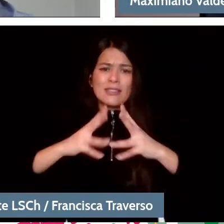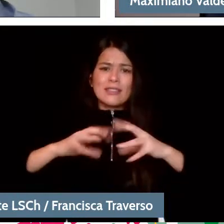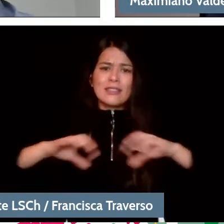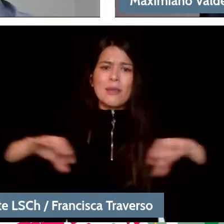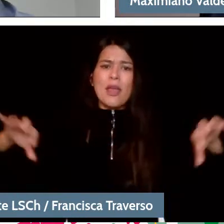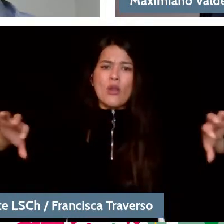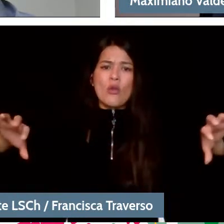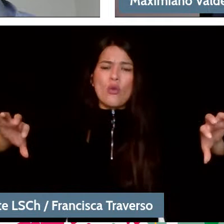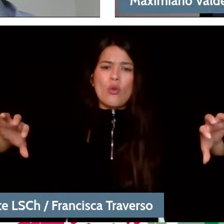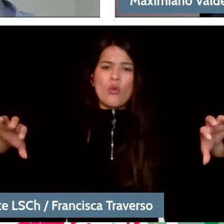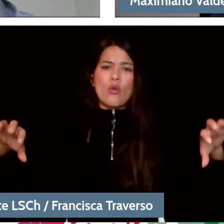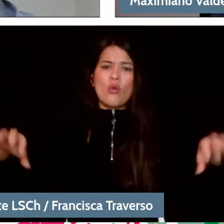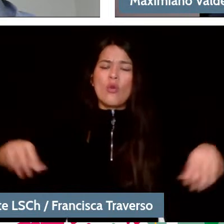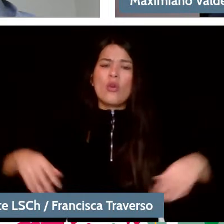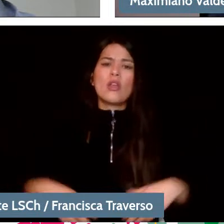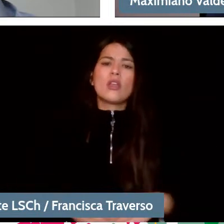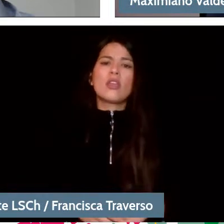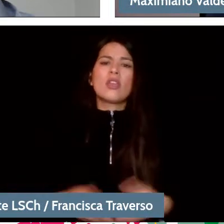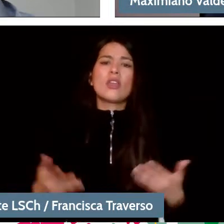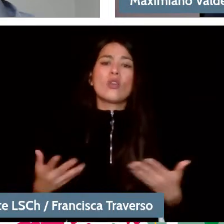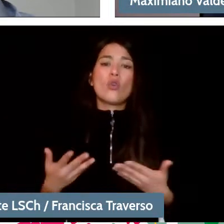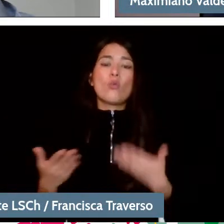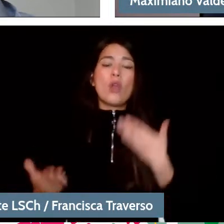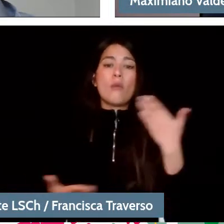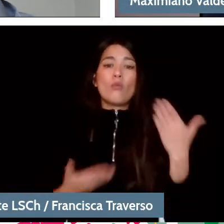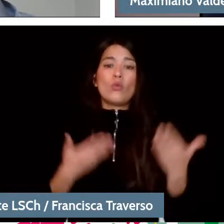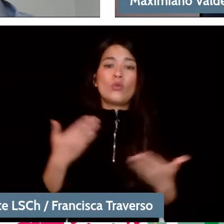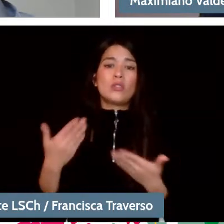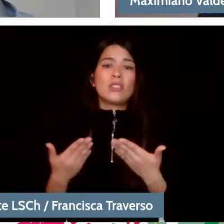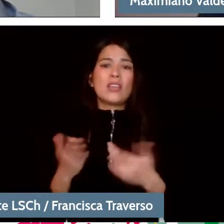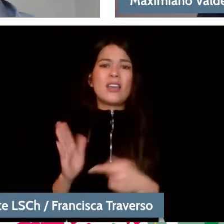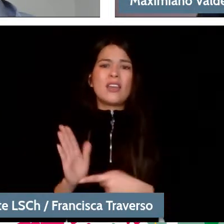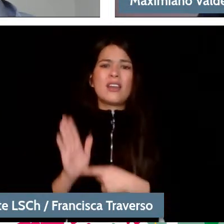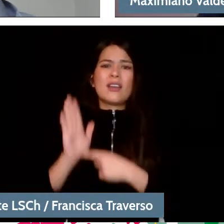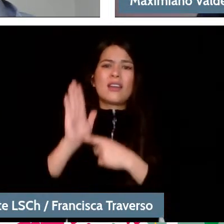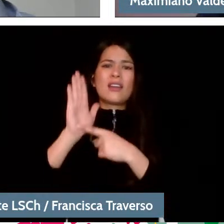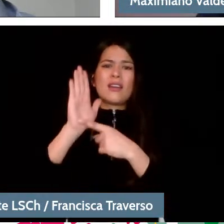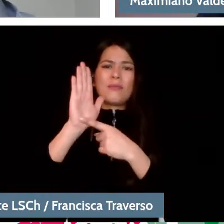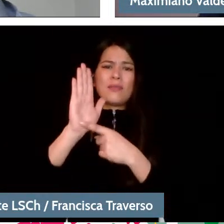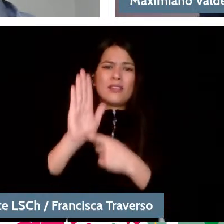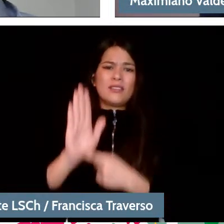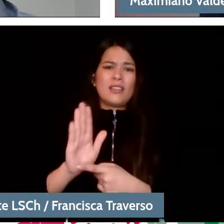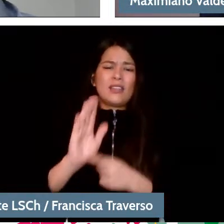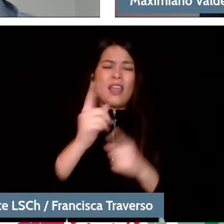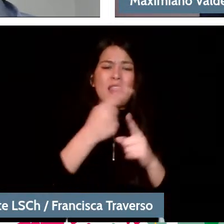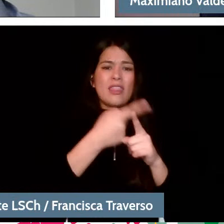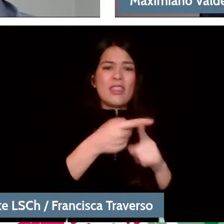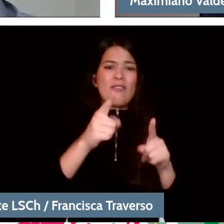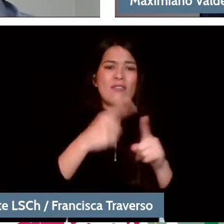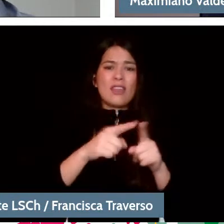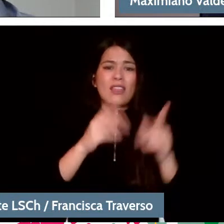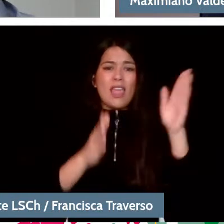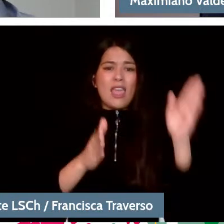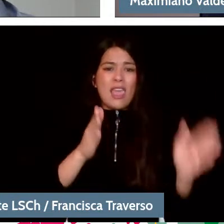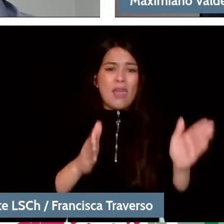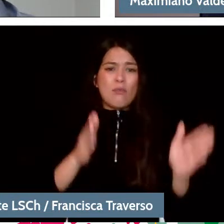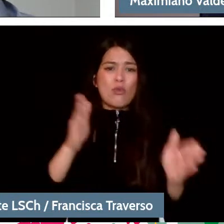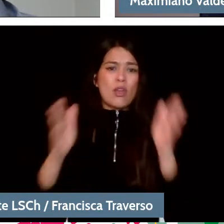and how the music was reflecting the different times in which it was born. That is why I speak of cultured music